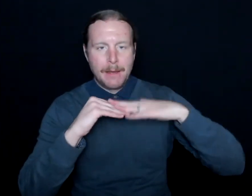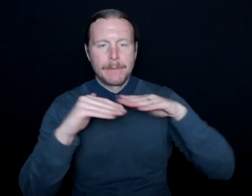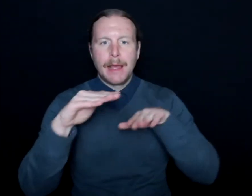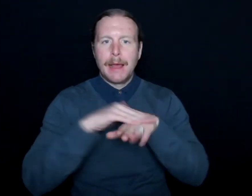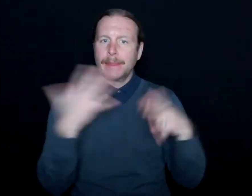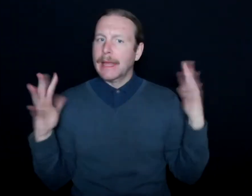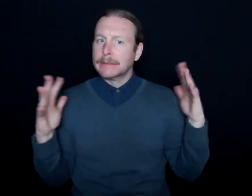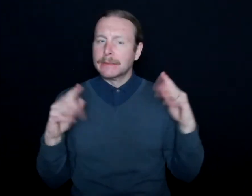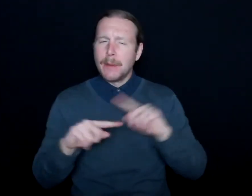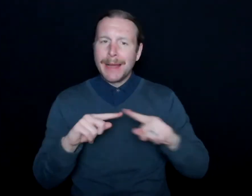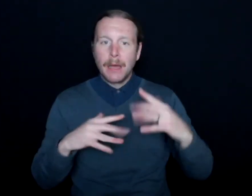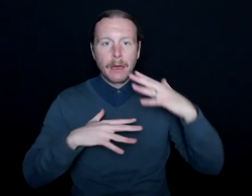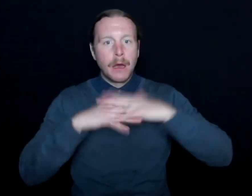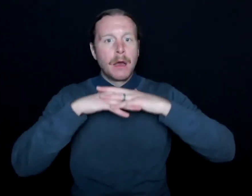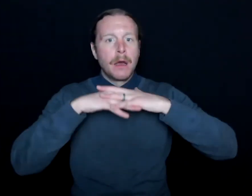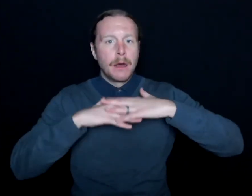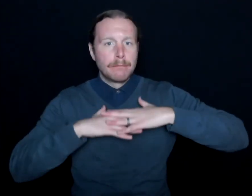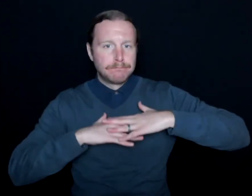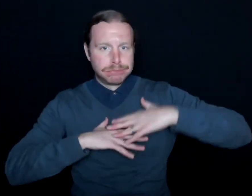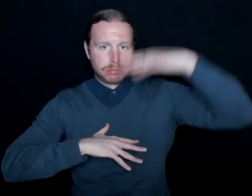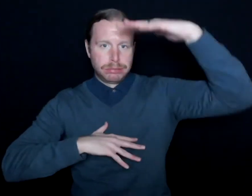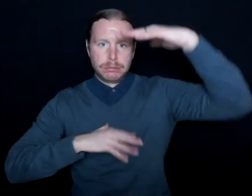but there's so much more that can be done.